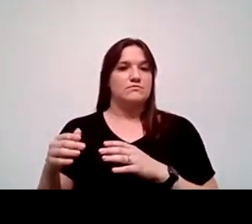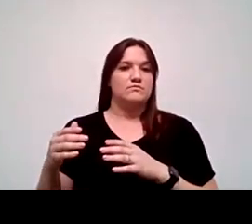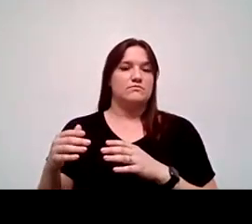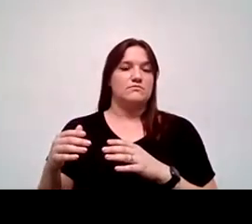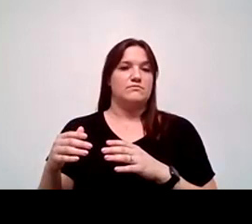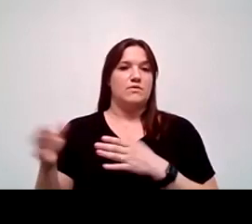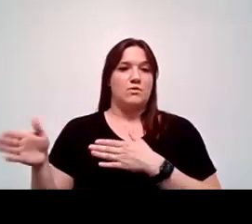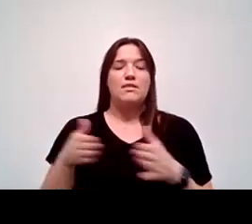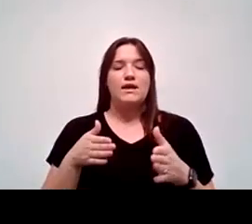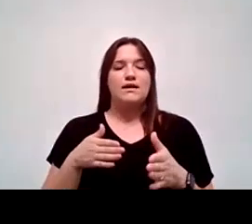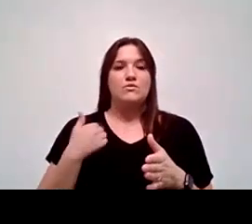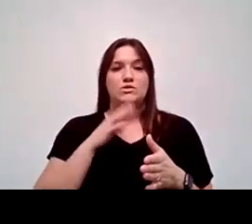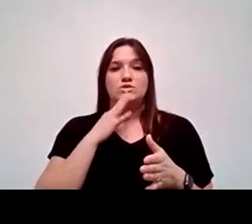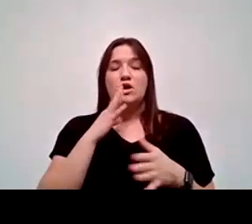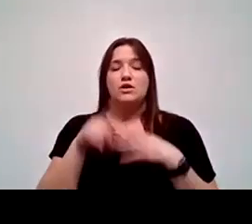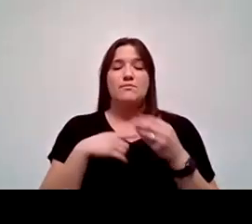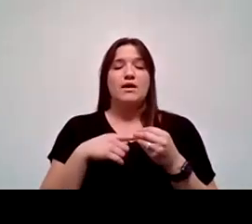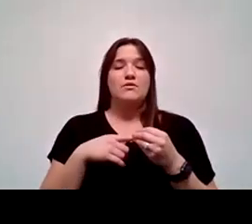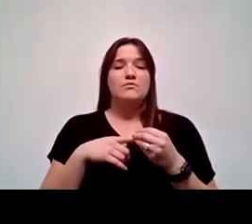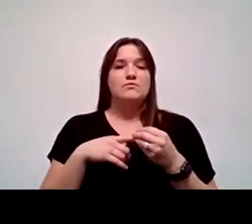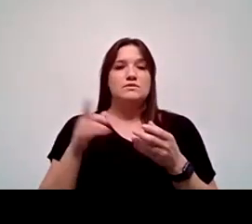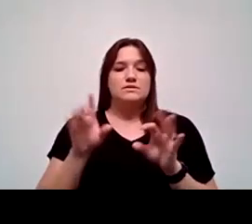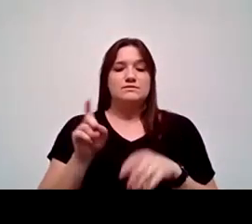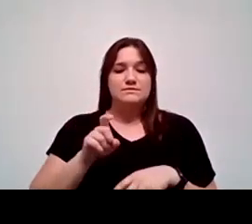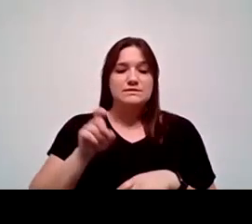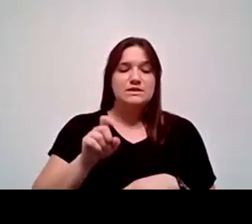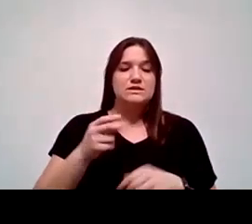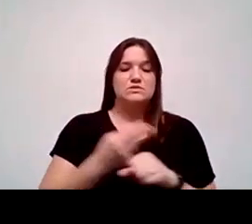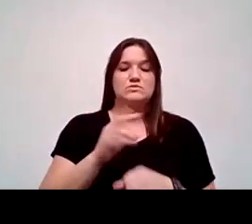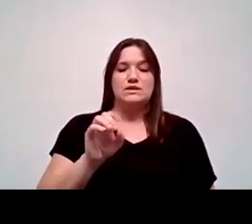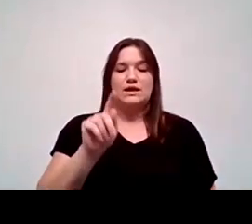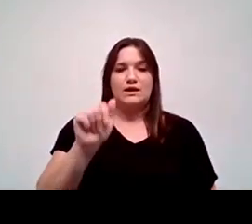we do talk about the need to use data to help inform our processes,